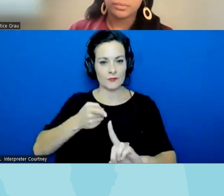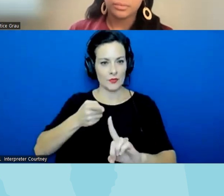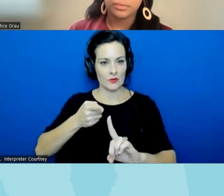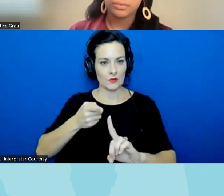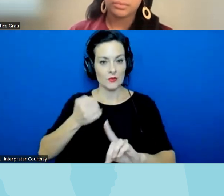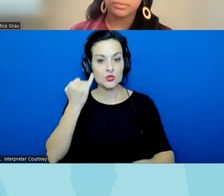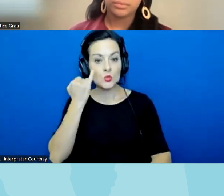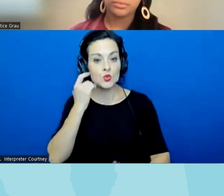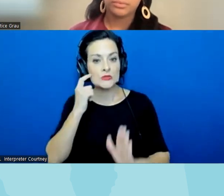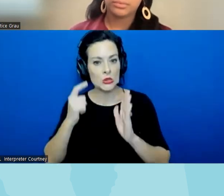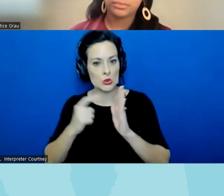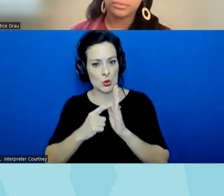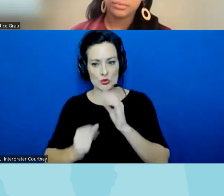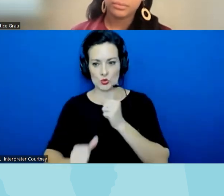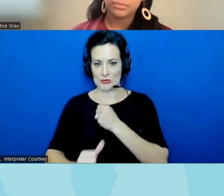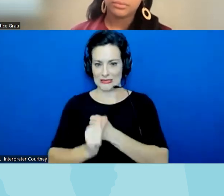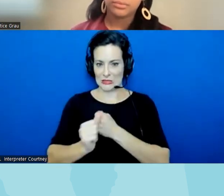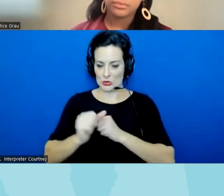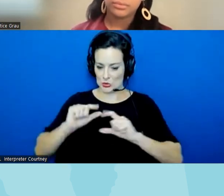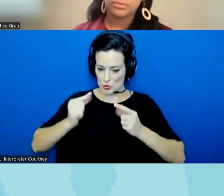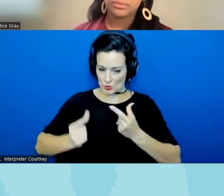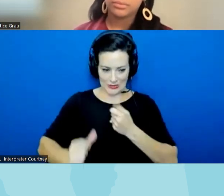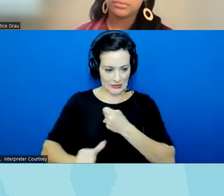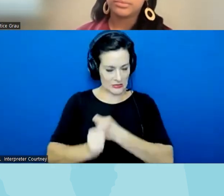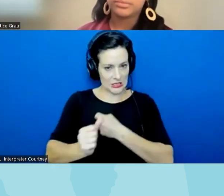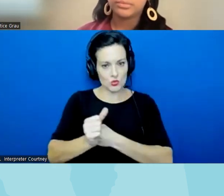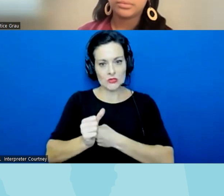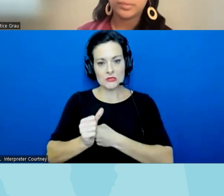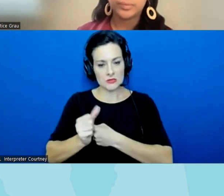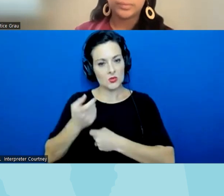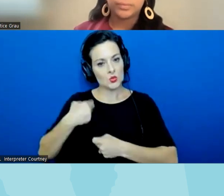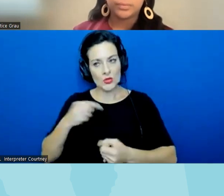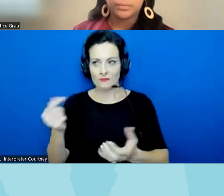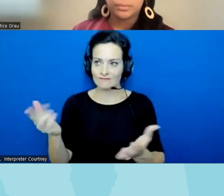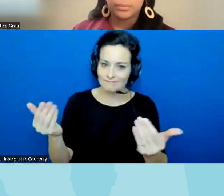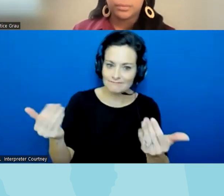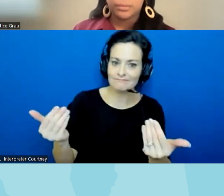and what these extremist groups are trying to do and and we encourage people to to share their own